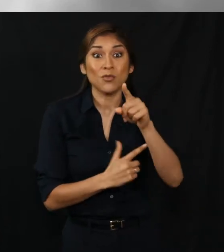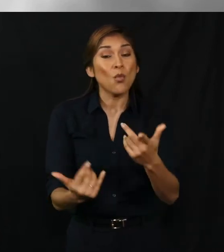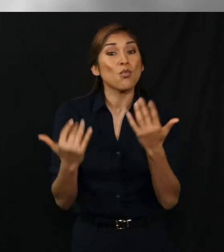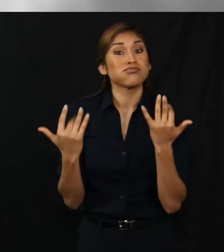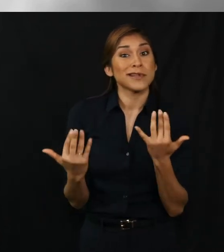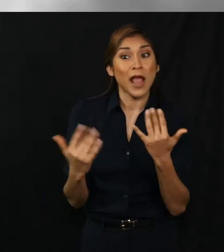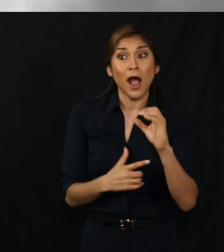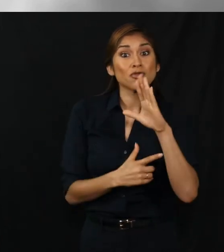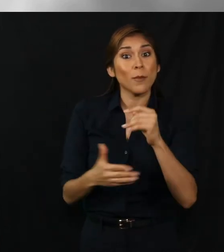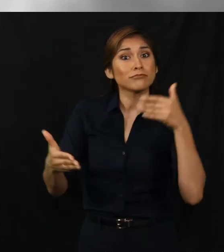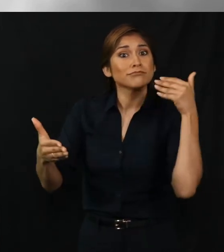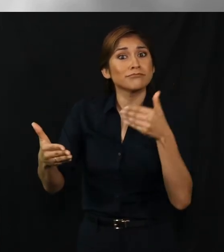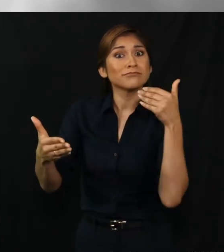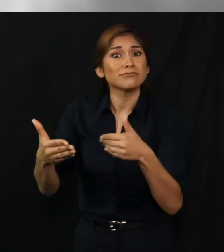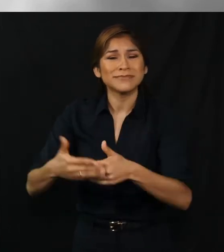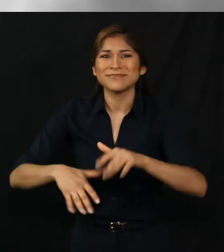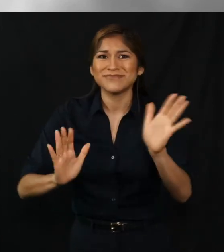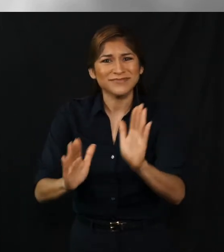Please don't wait until the end of October.